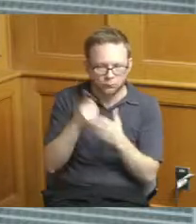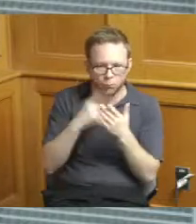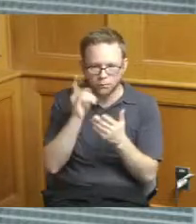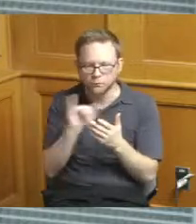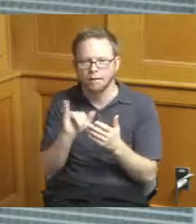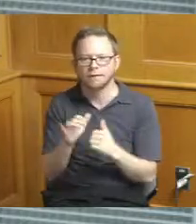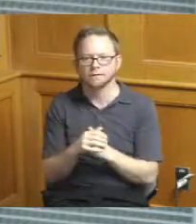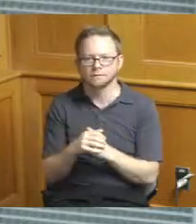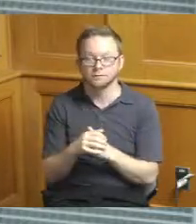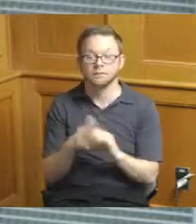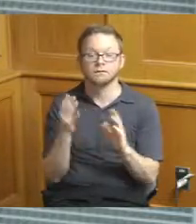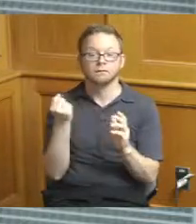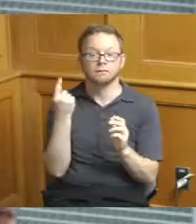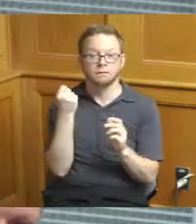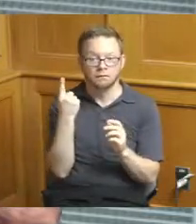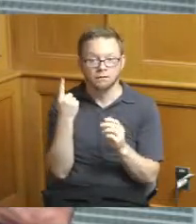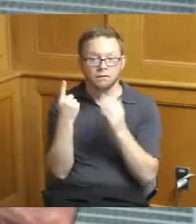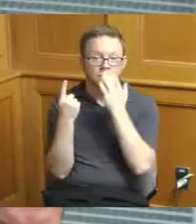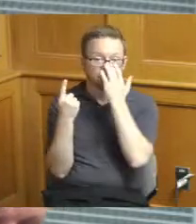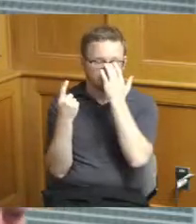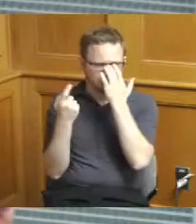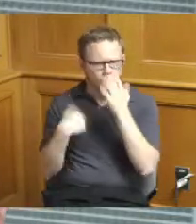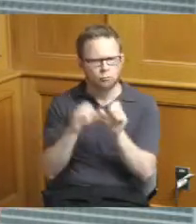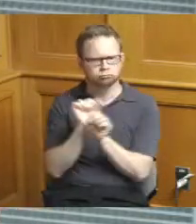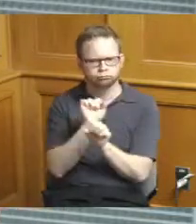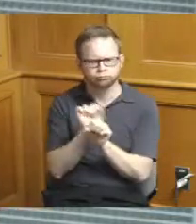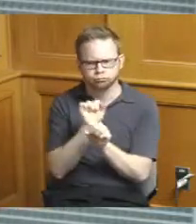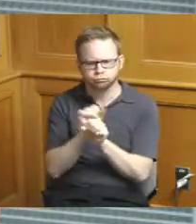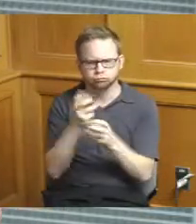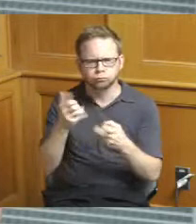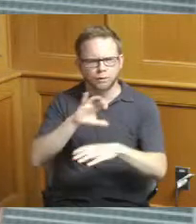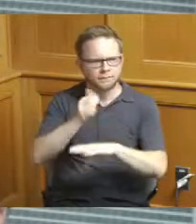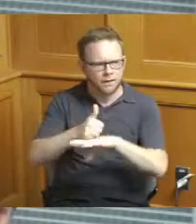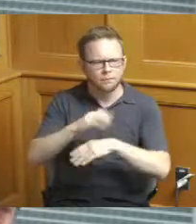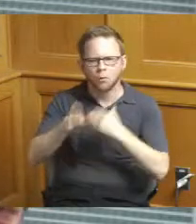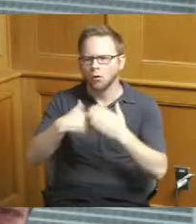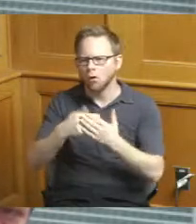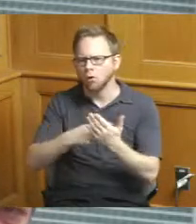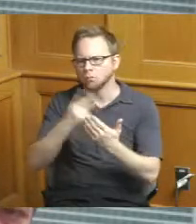that said we are working hard to put in place all the programmatic tools and platforms